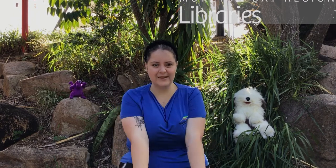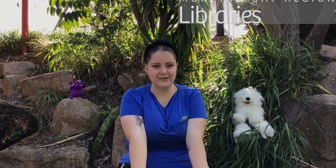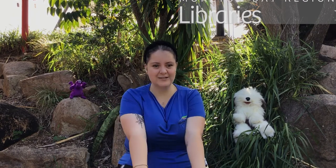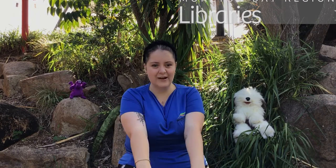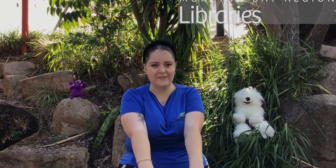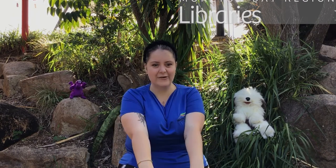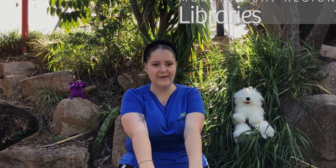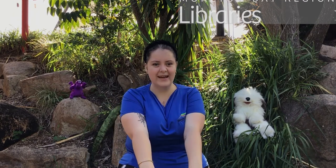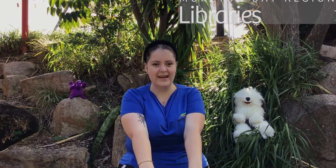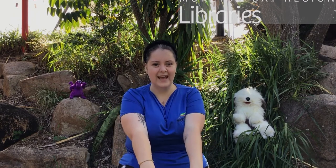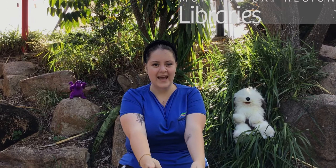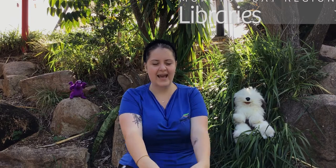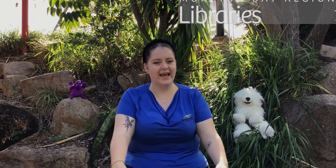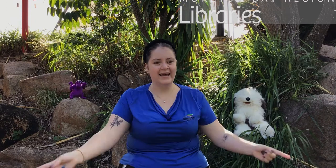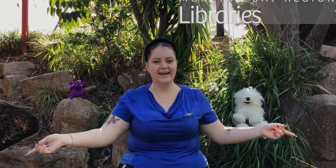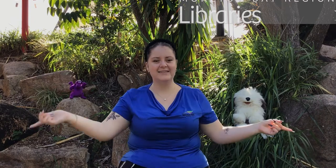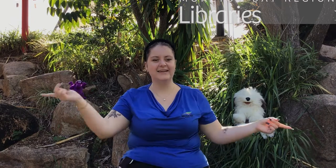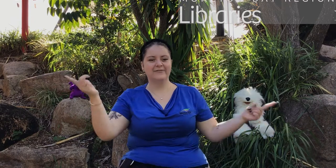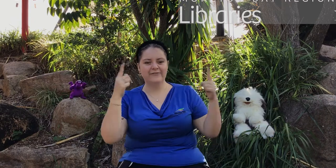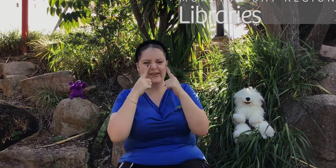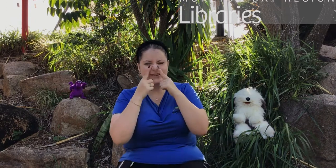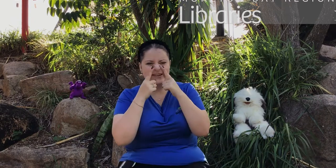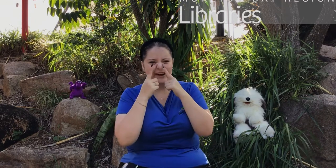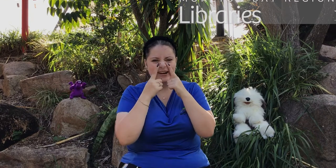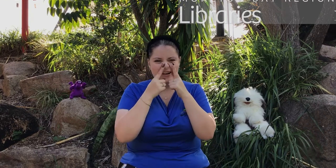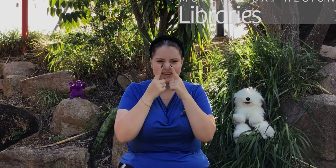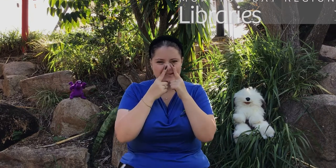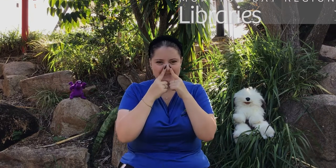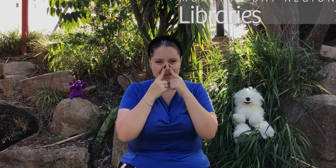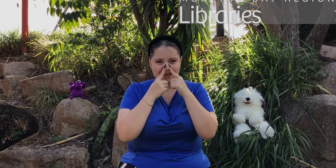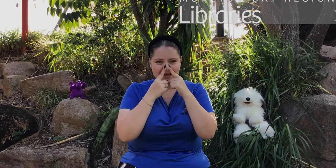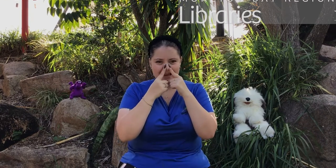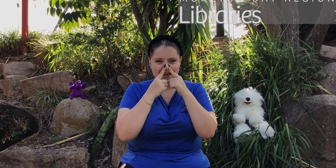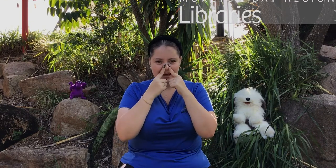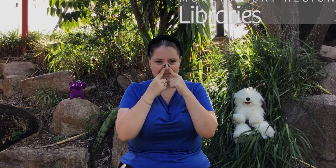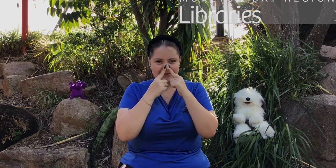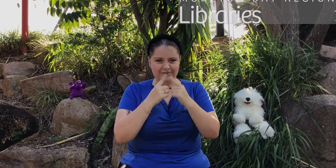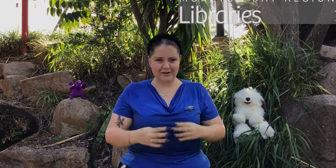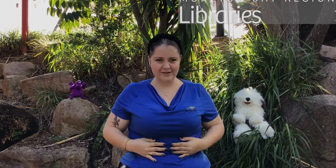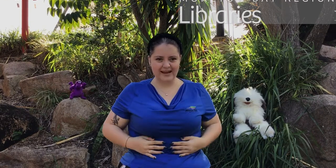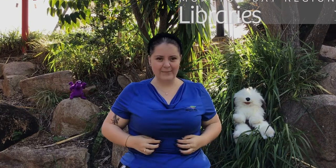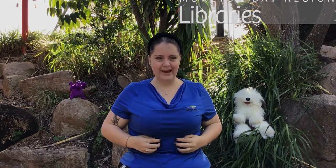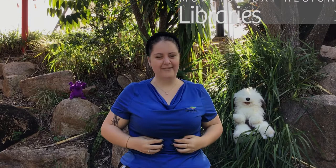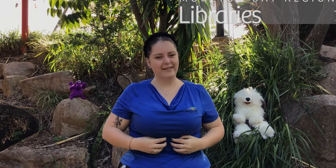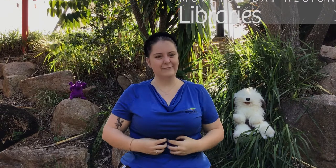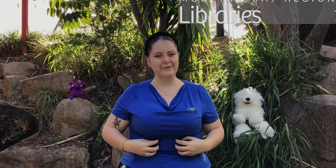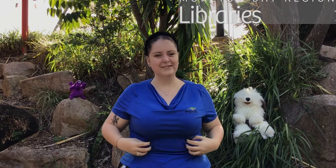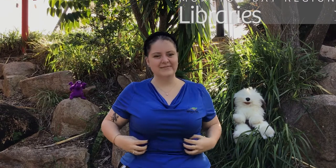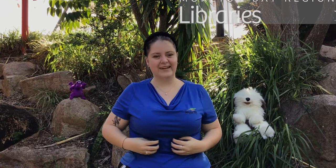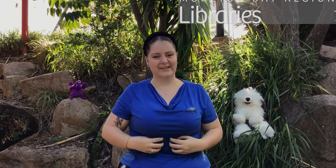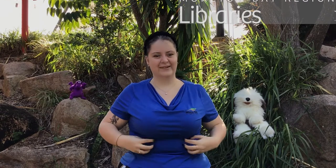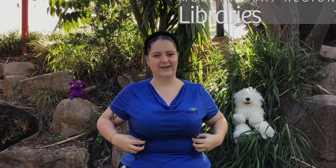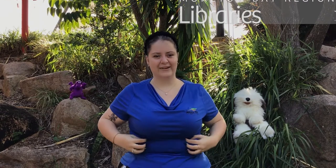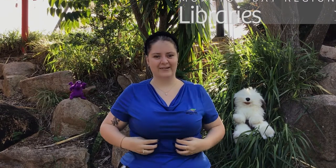your toes for me) And a tickle for your nose! A tickle for your tummy where the watermelon goes!